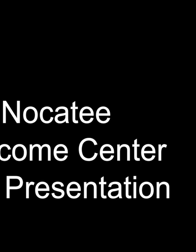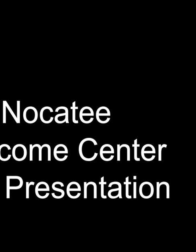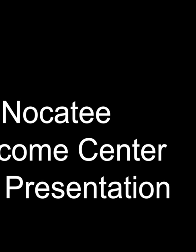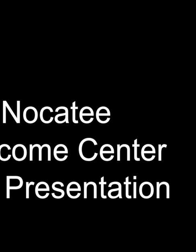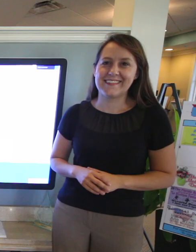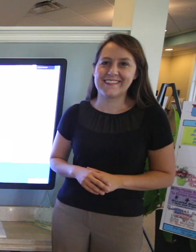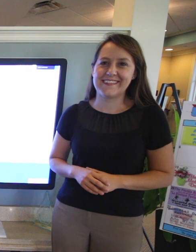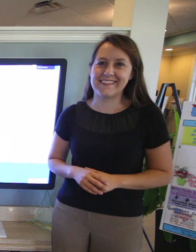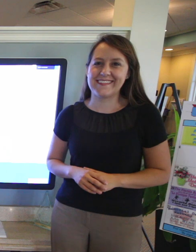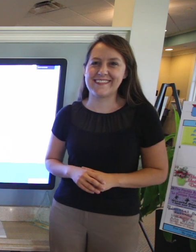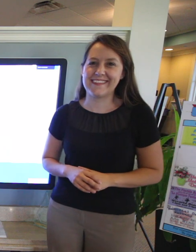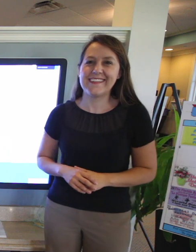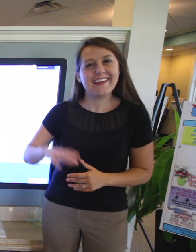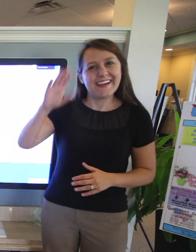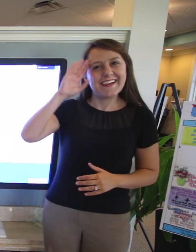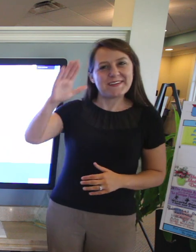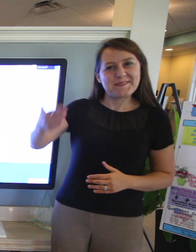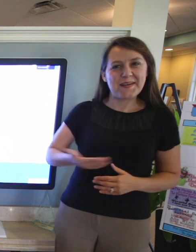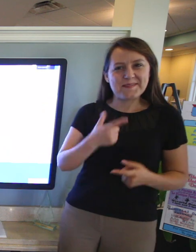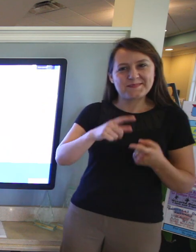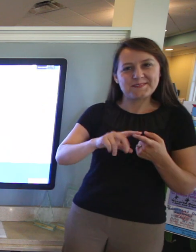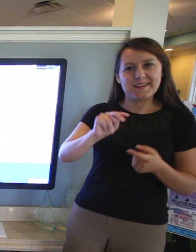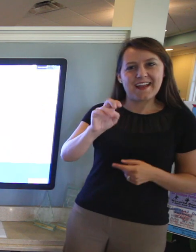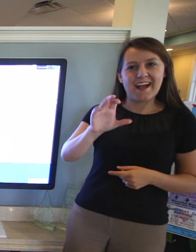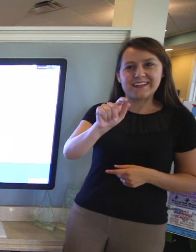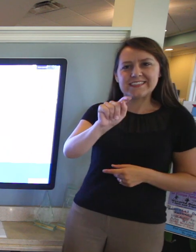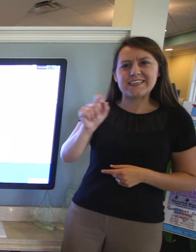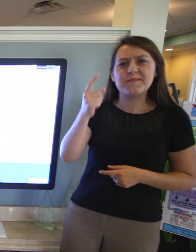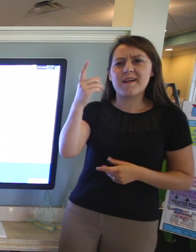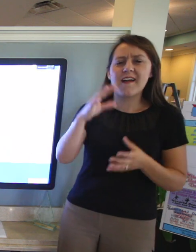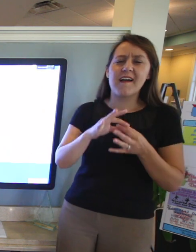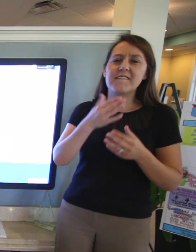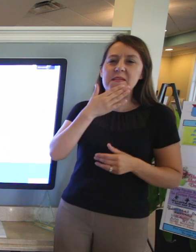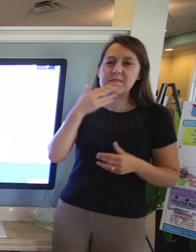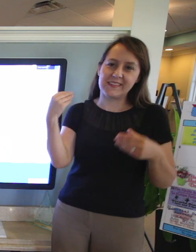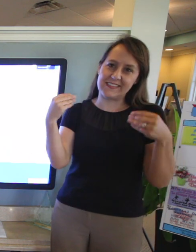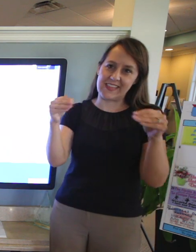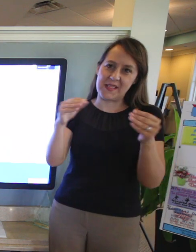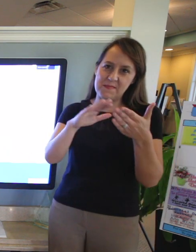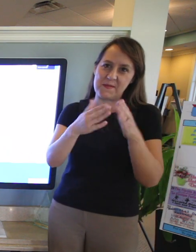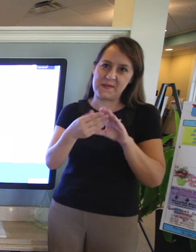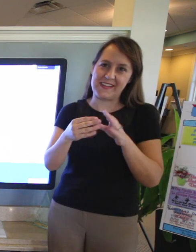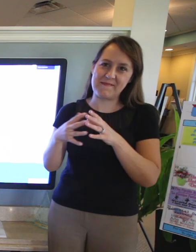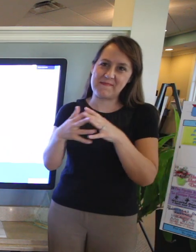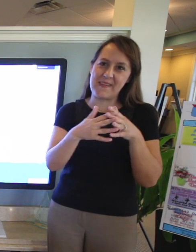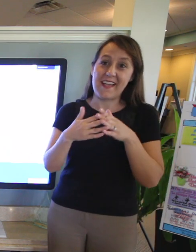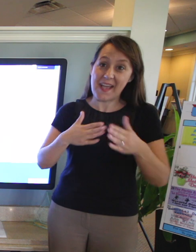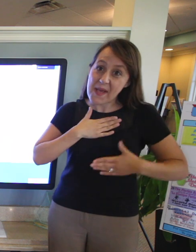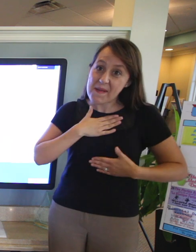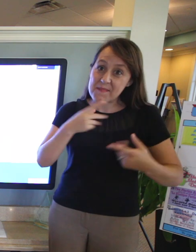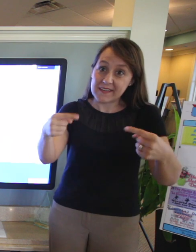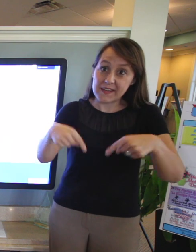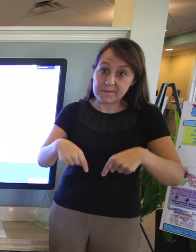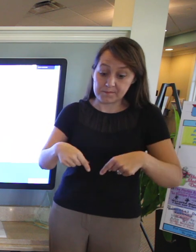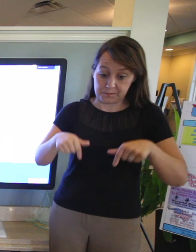Okay, welcome to Nocatee, one of the best-selling communities in America We're glad that you're here. Here in the Welcome Center